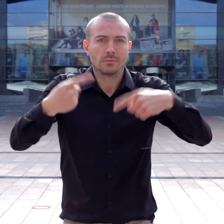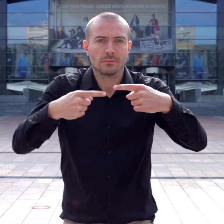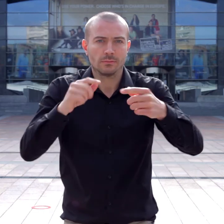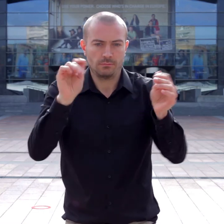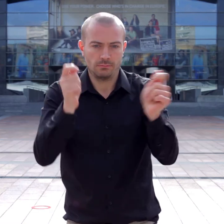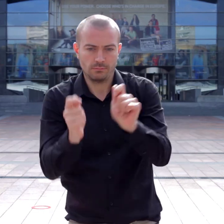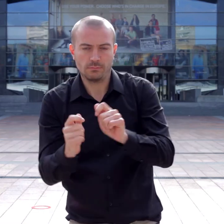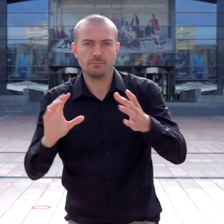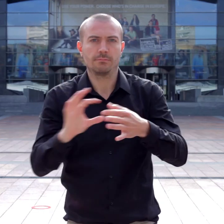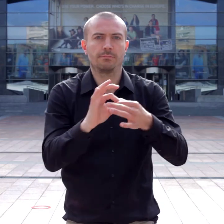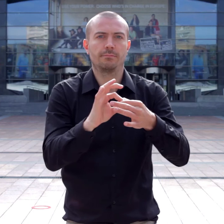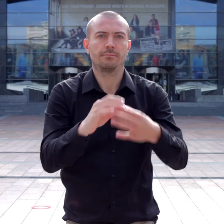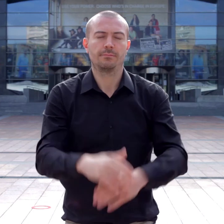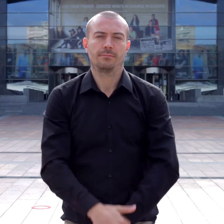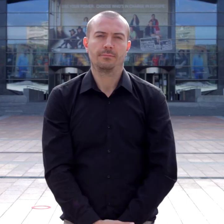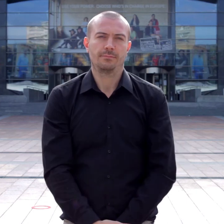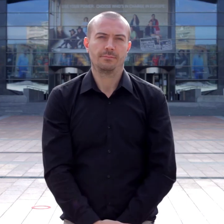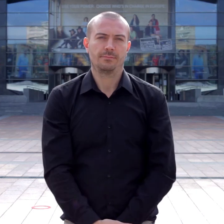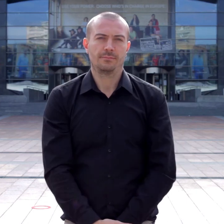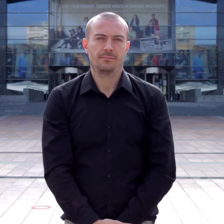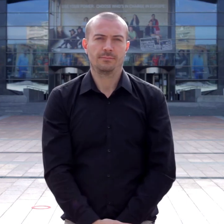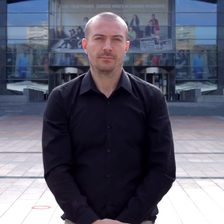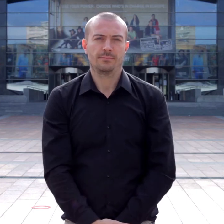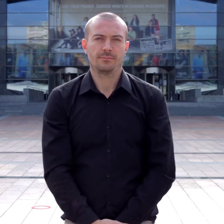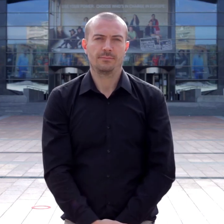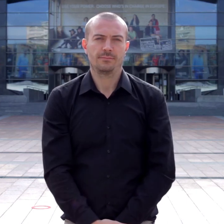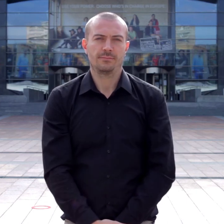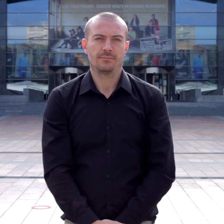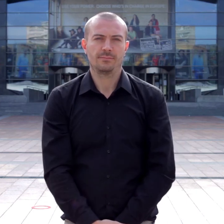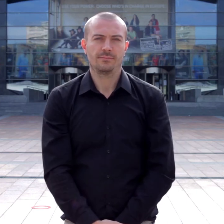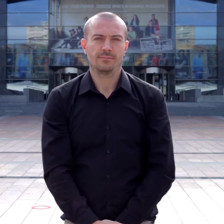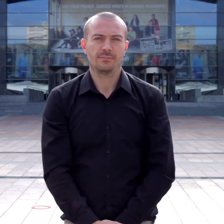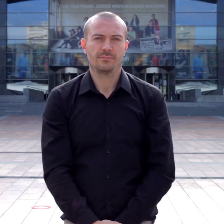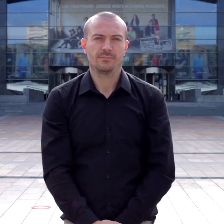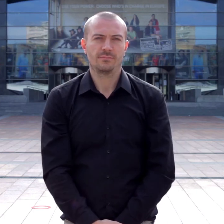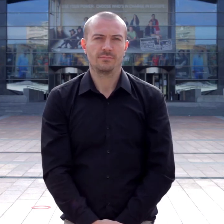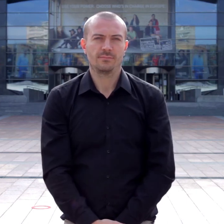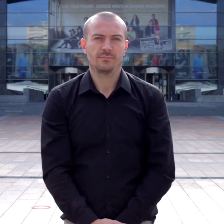and made available to citizens to enable them and policymakers to formulate and implement appropriate policies.